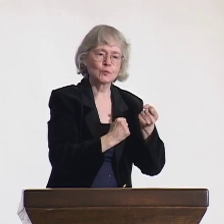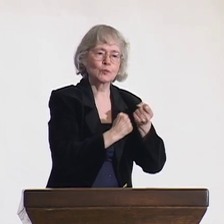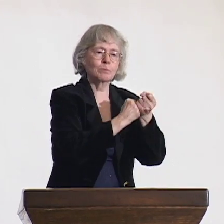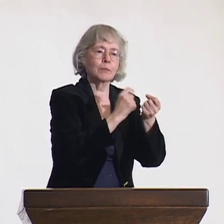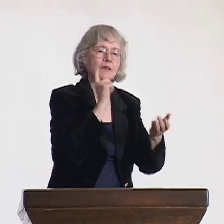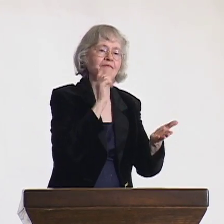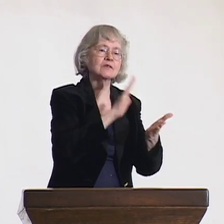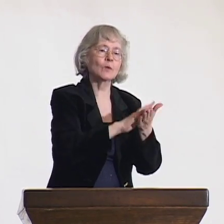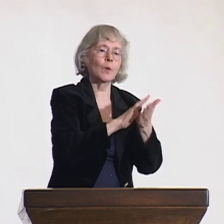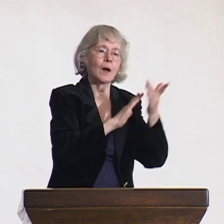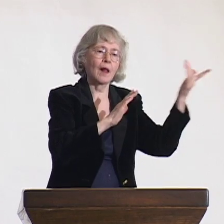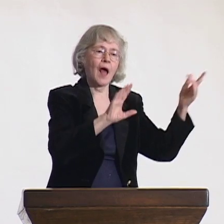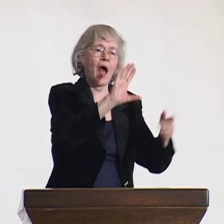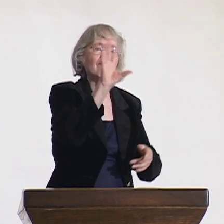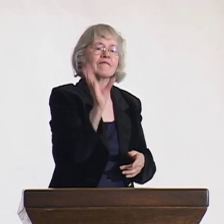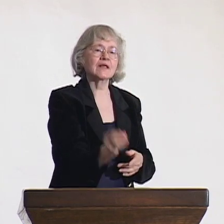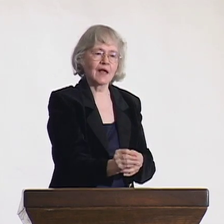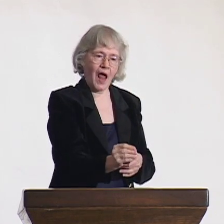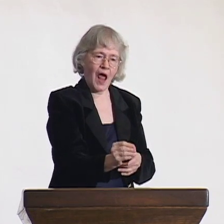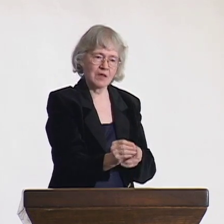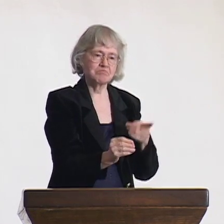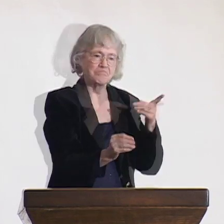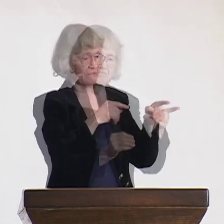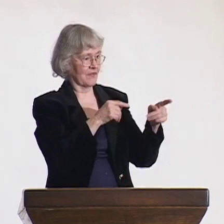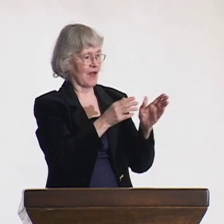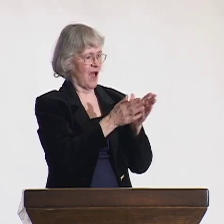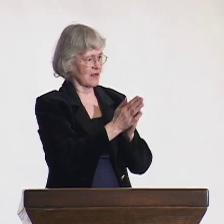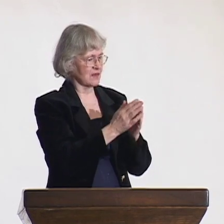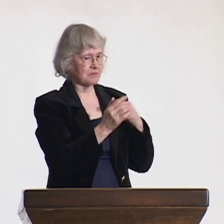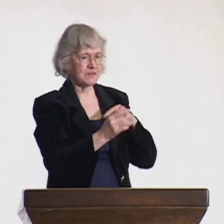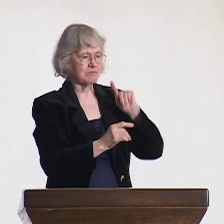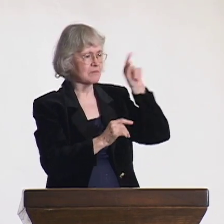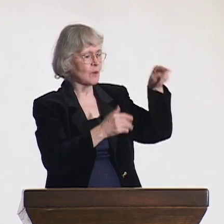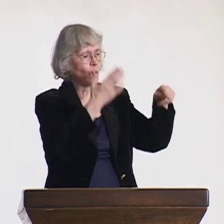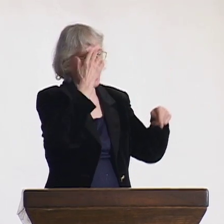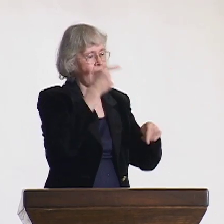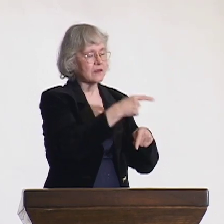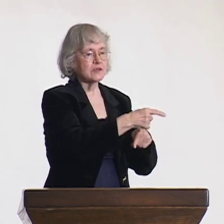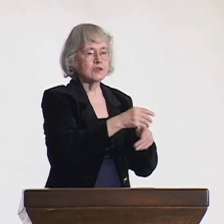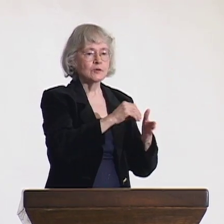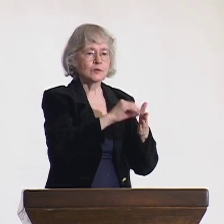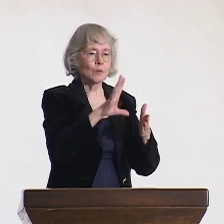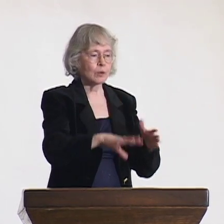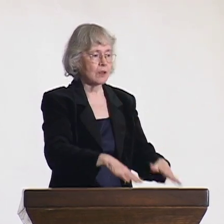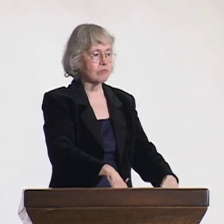It was an organization that supported deaf schools in Africa. It was mission work.